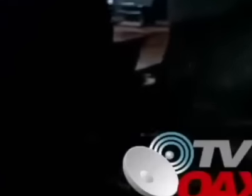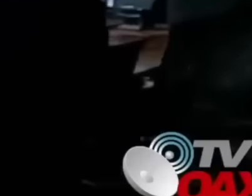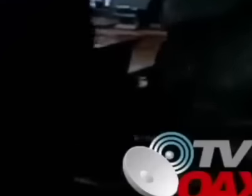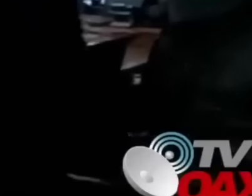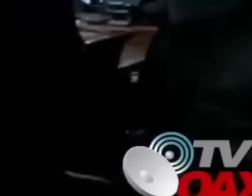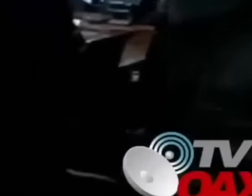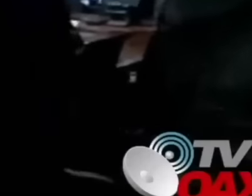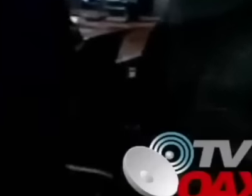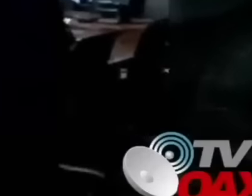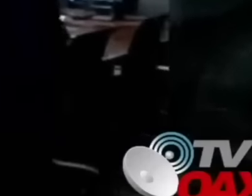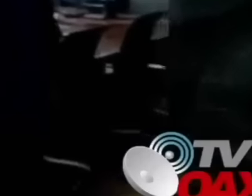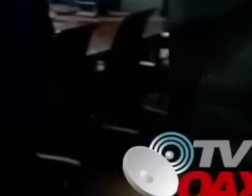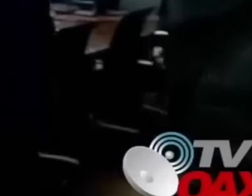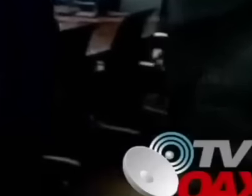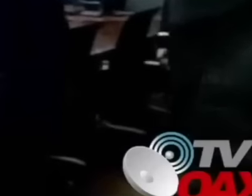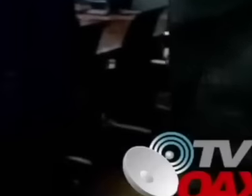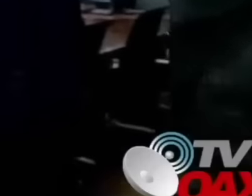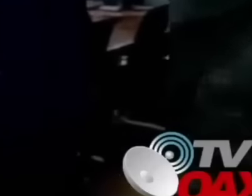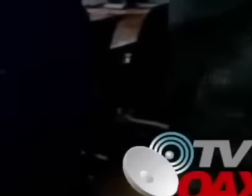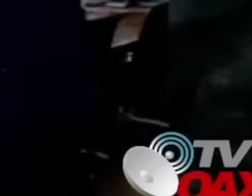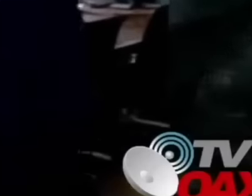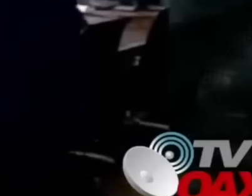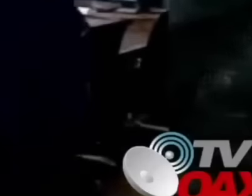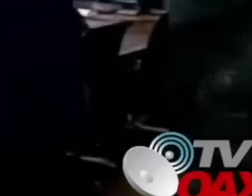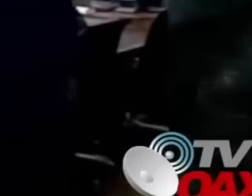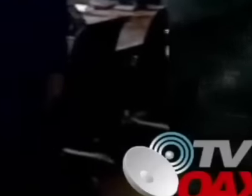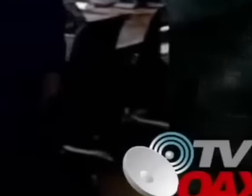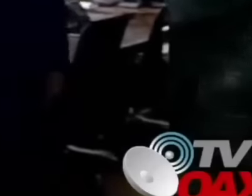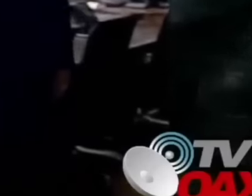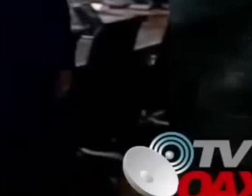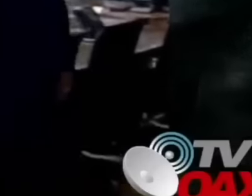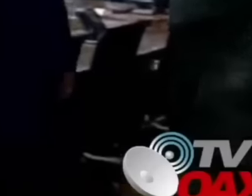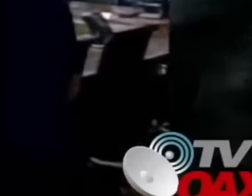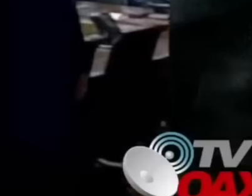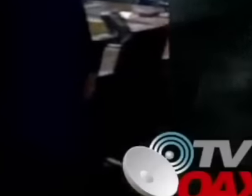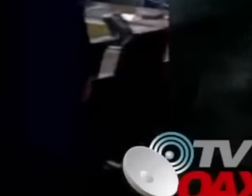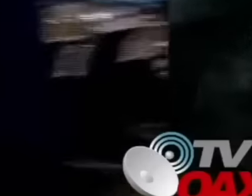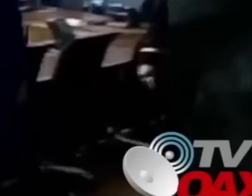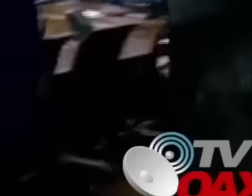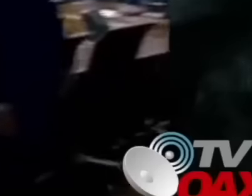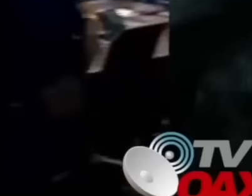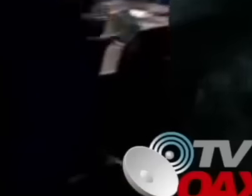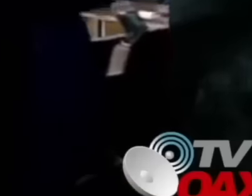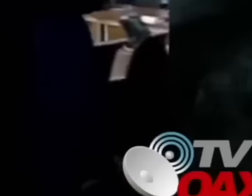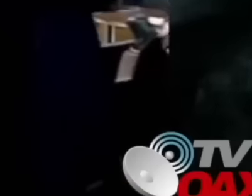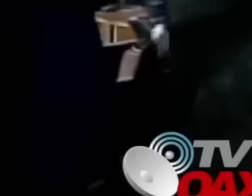said place It was inaugurated in November 2009 with the presence of Genaro